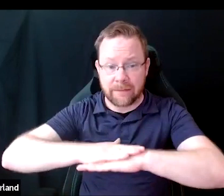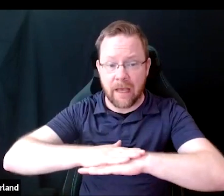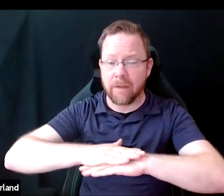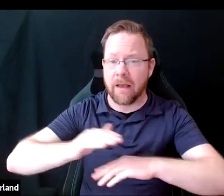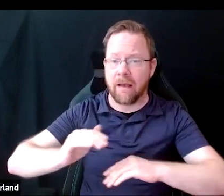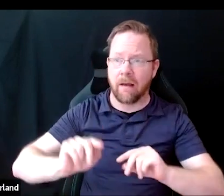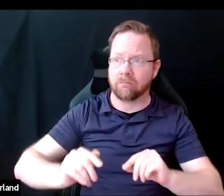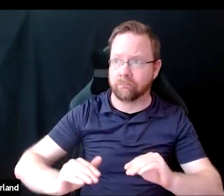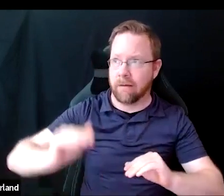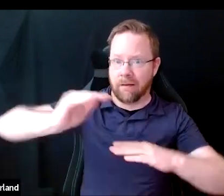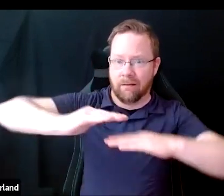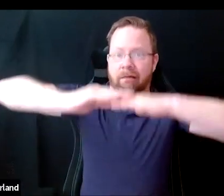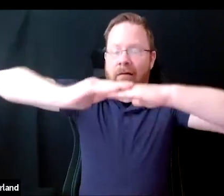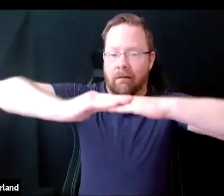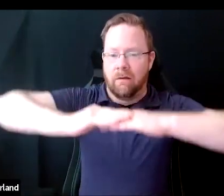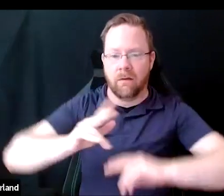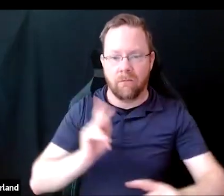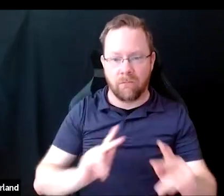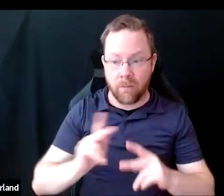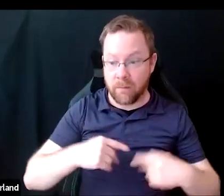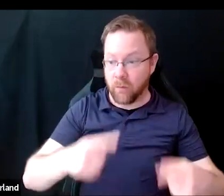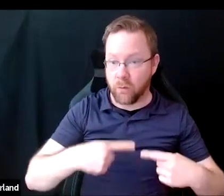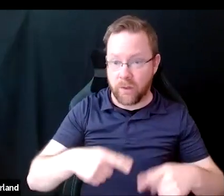making it hard for people with wheelchairs to reach